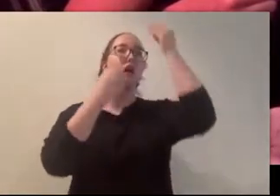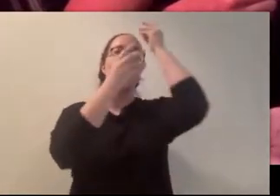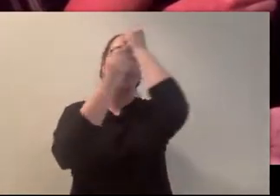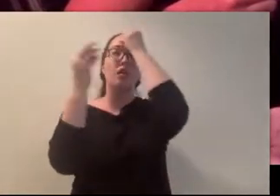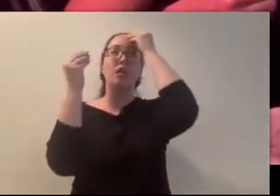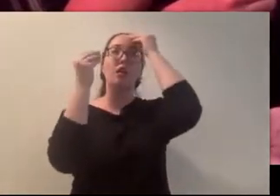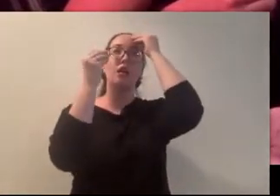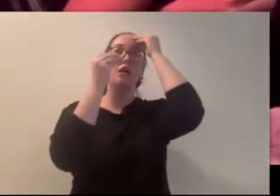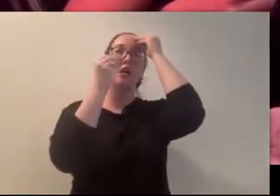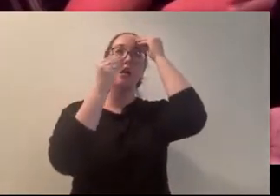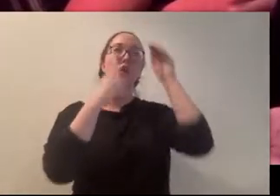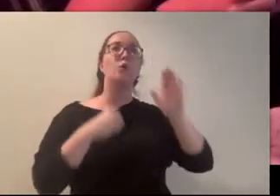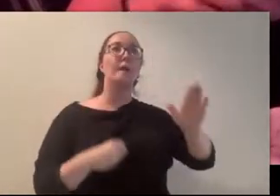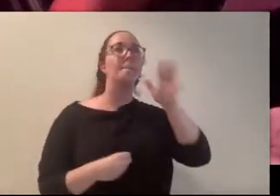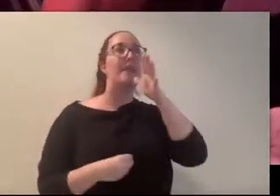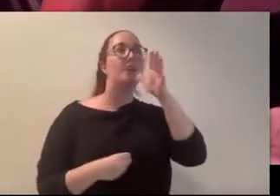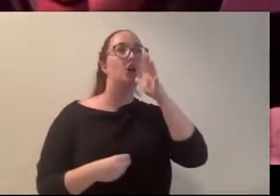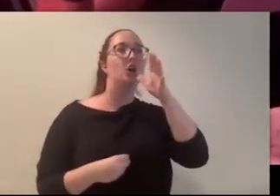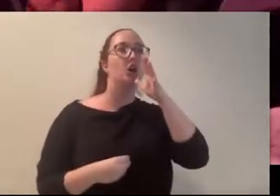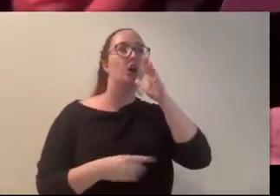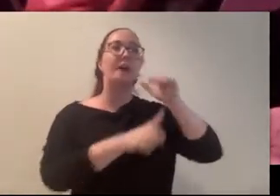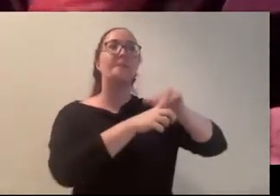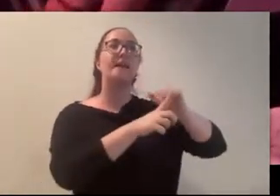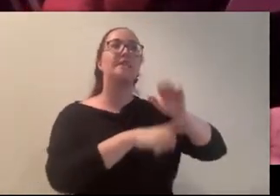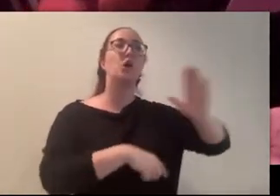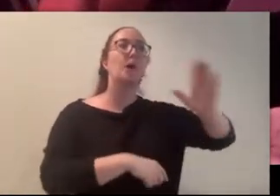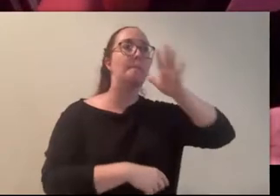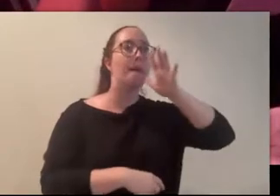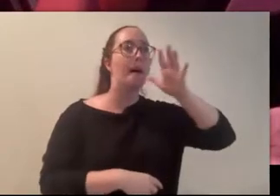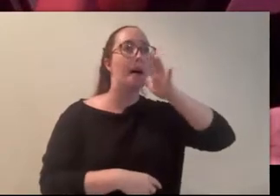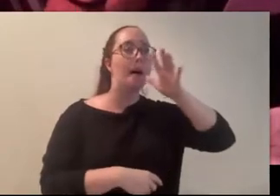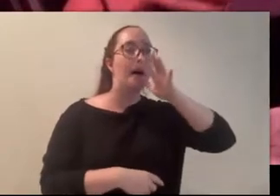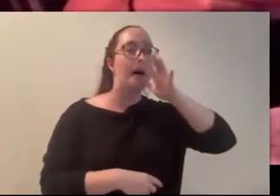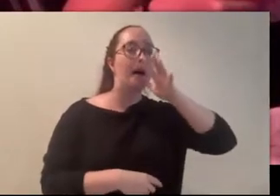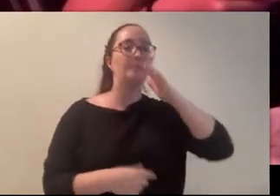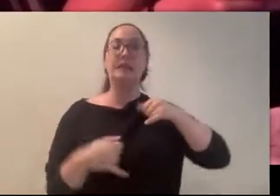Her mother. The words remind her of her mother. The Limping Woman’s last words.